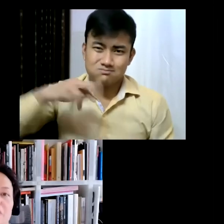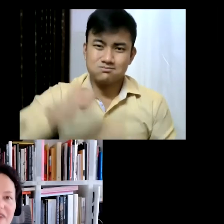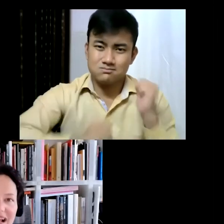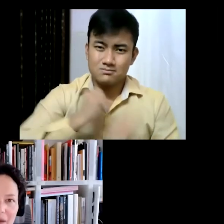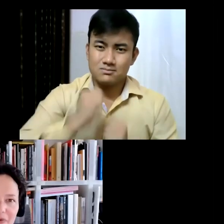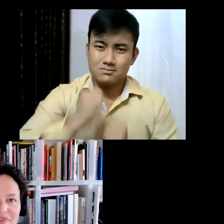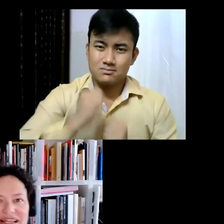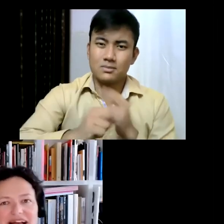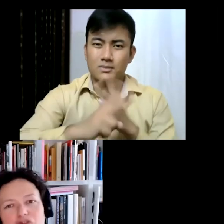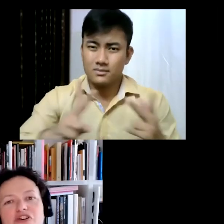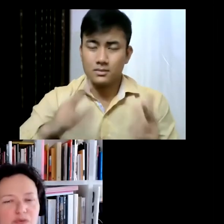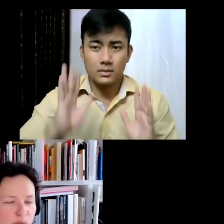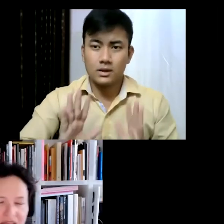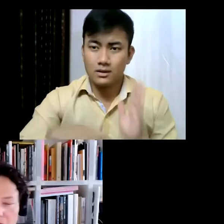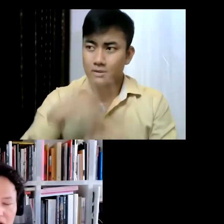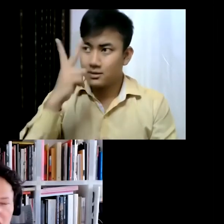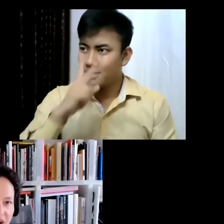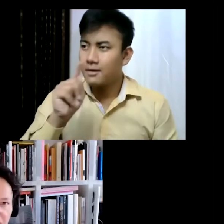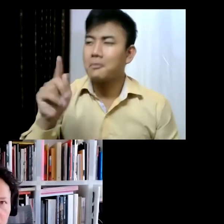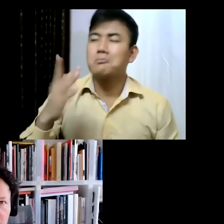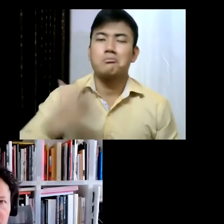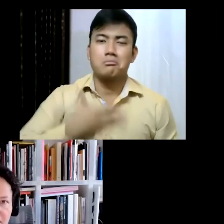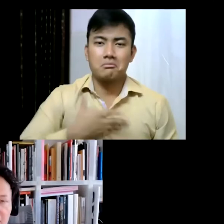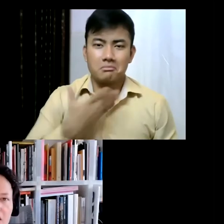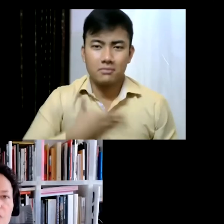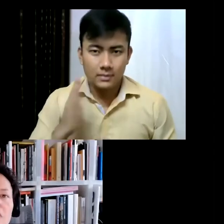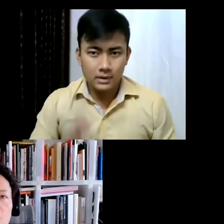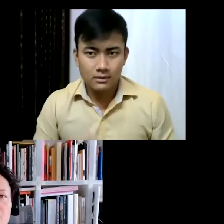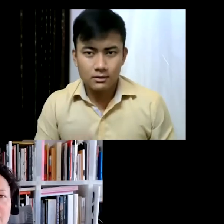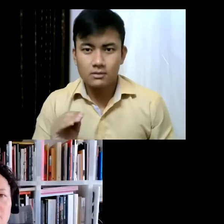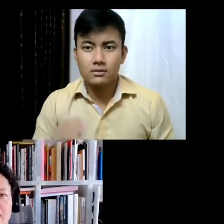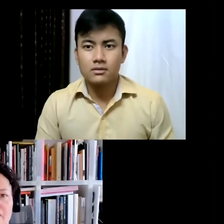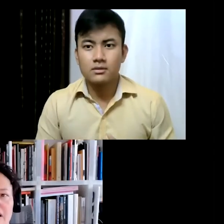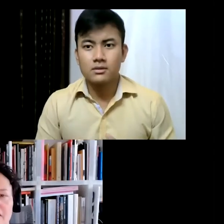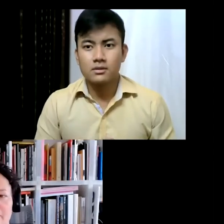were very happy to see that... of course, we love having tourists and we'll always welcome everyone,